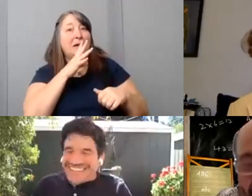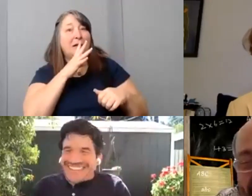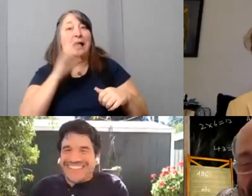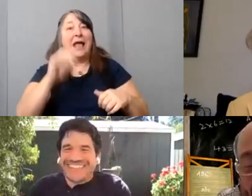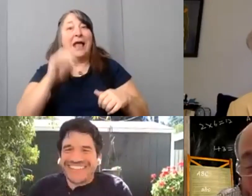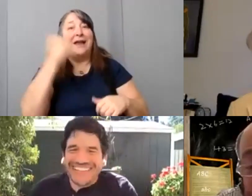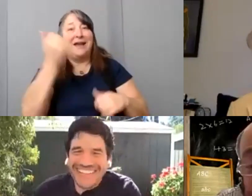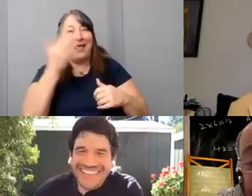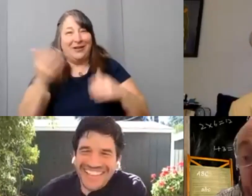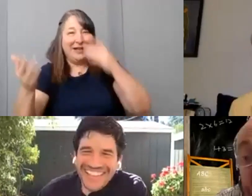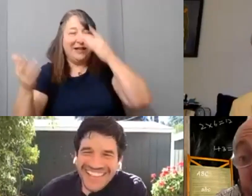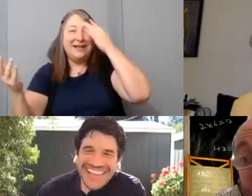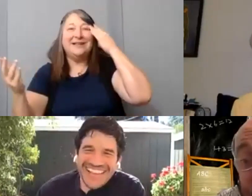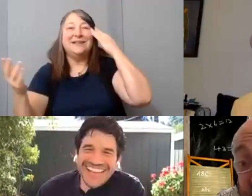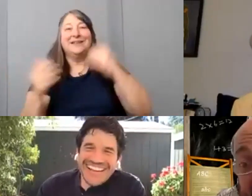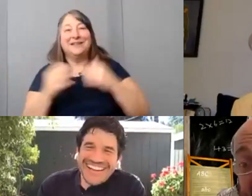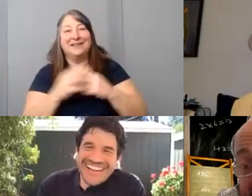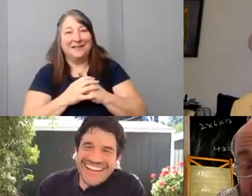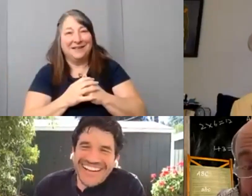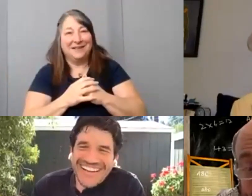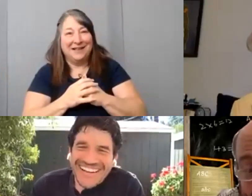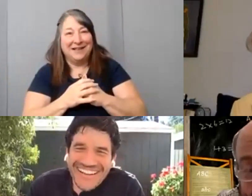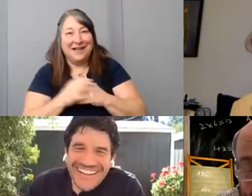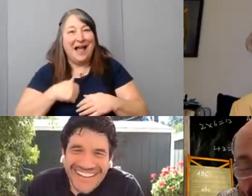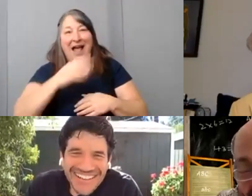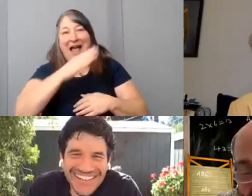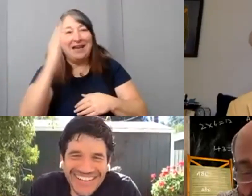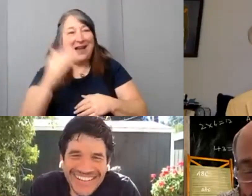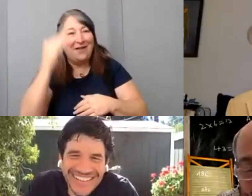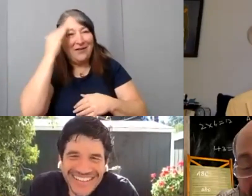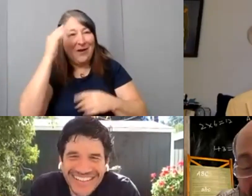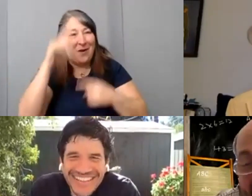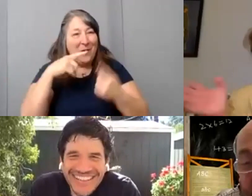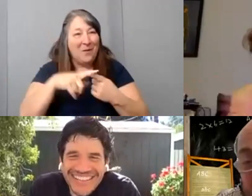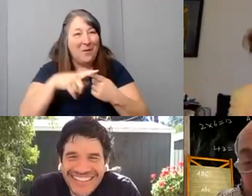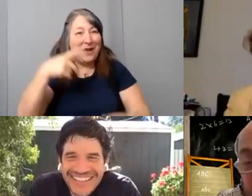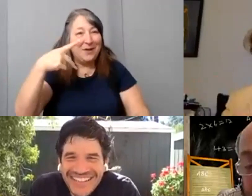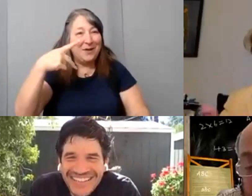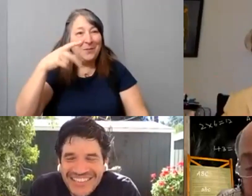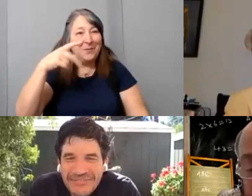[Danny] I never know when Povinelli's done. He's like the Columbo of public speaking